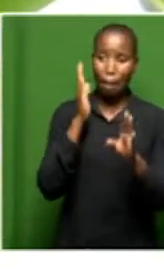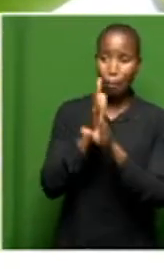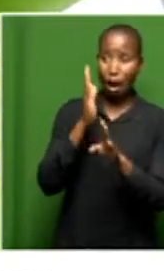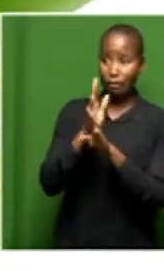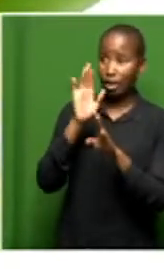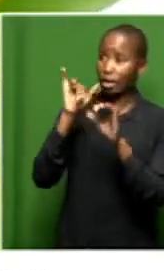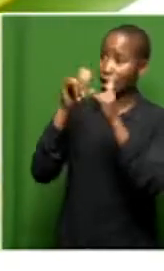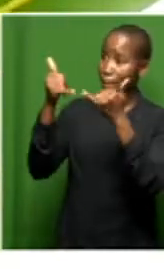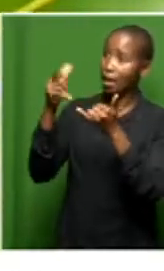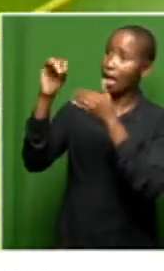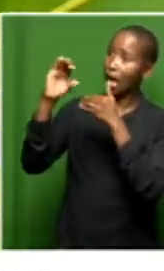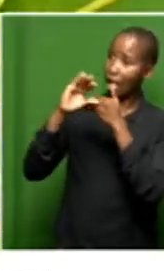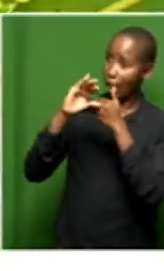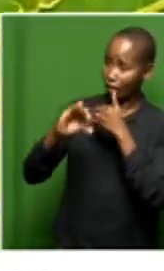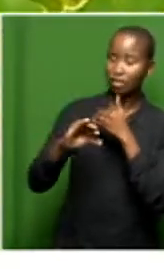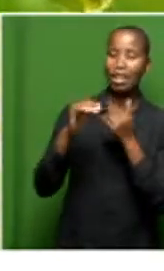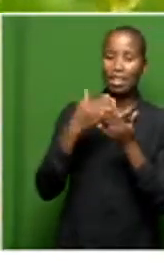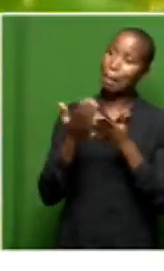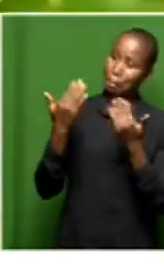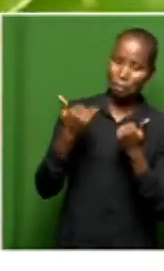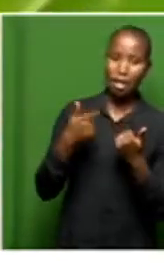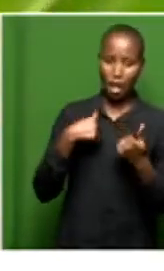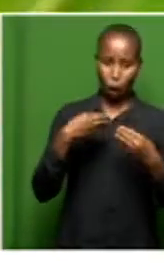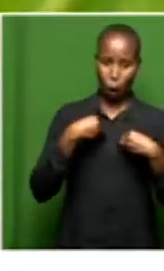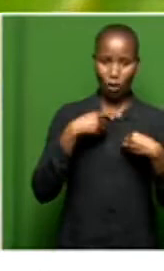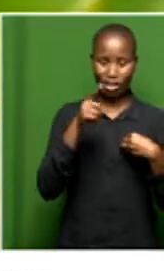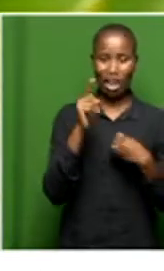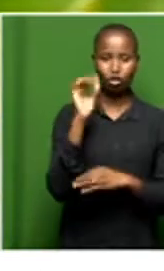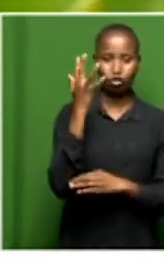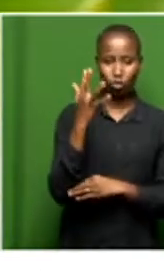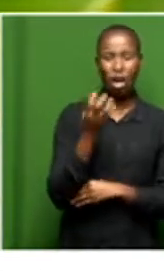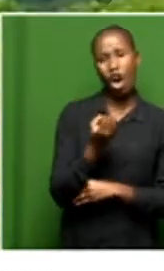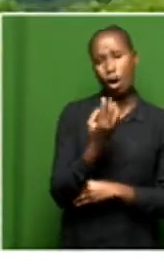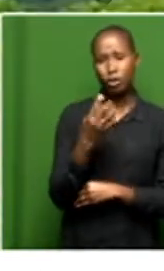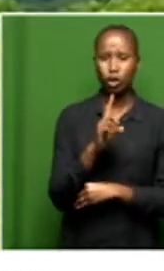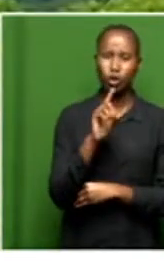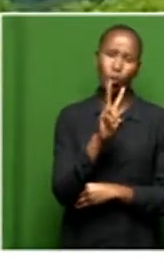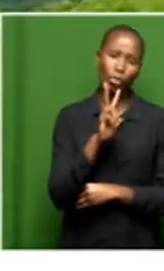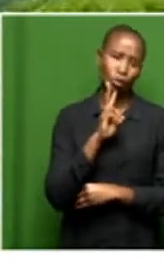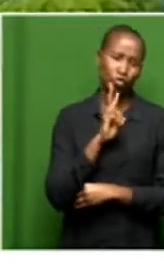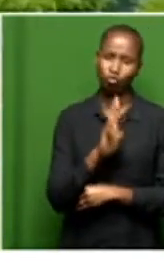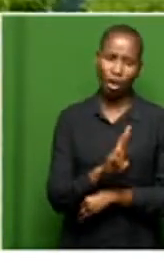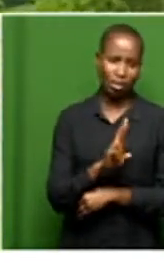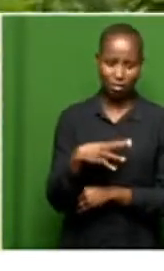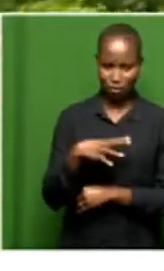like you and me to own one of these trees for as little as R2 000. Then we buy that from the